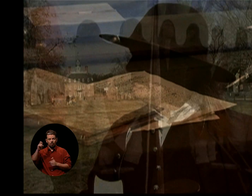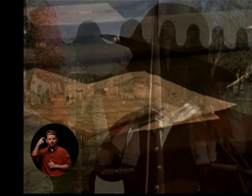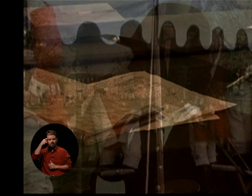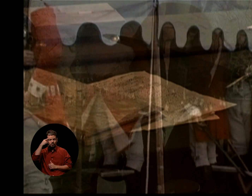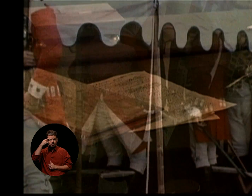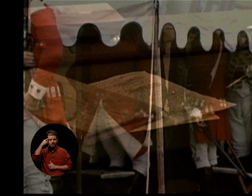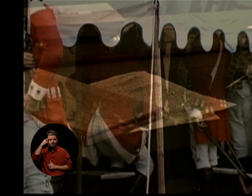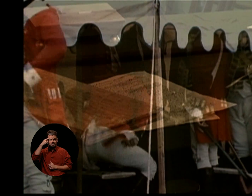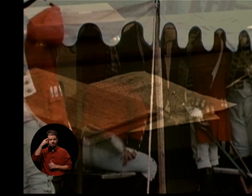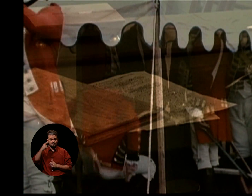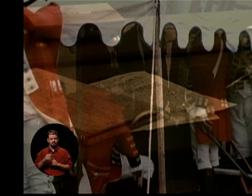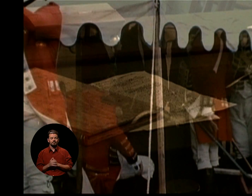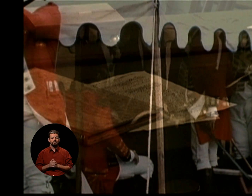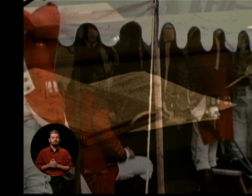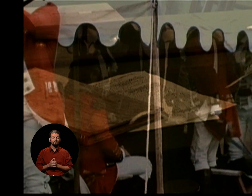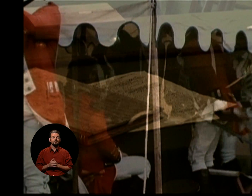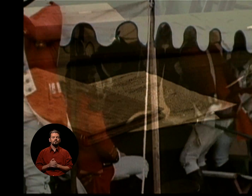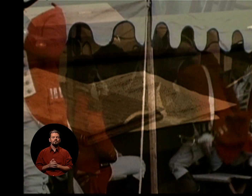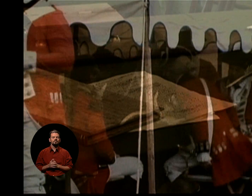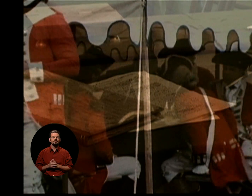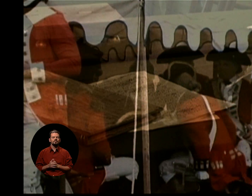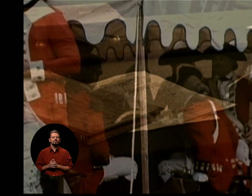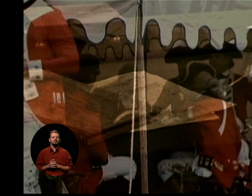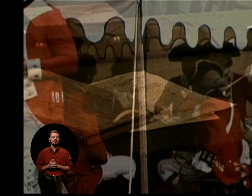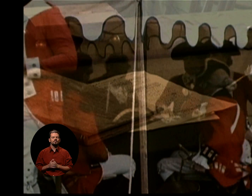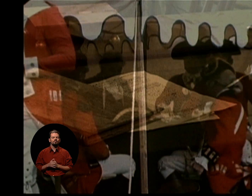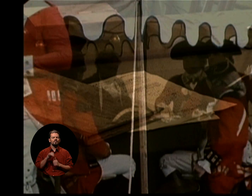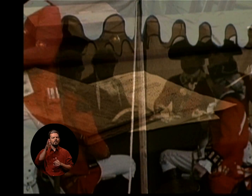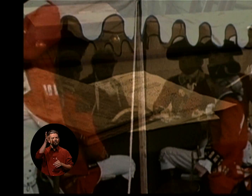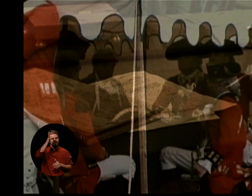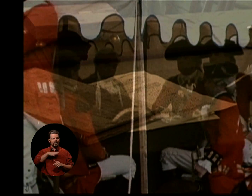MAN CANNOT CREATE, TAKE OR GIVE THEM AWAY.